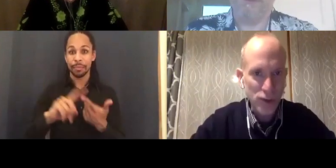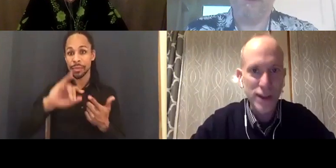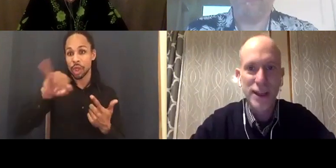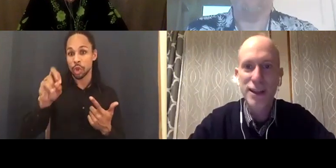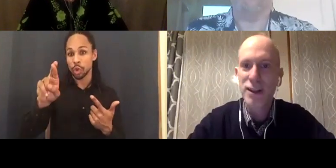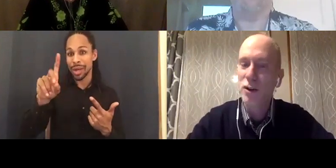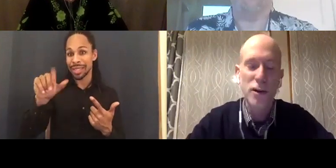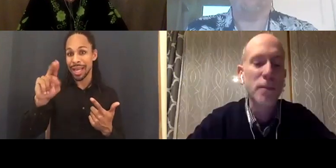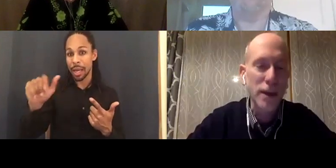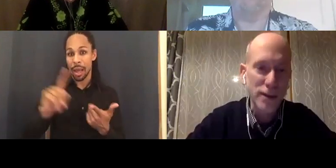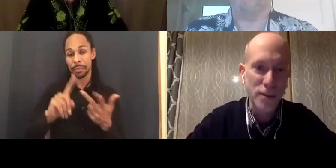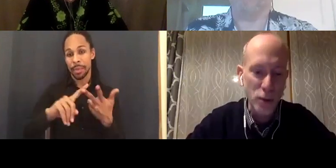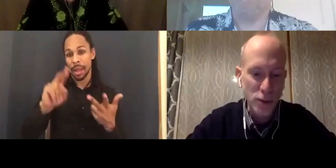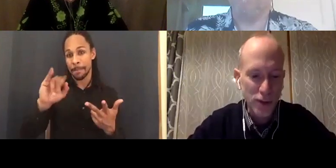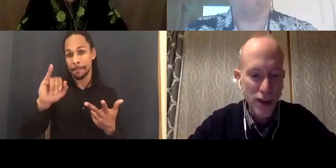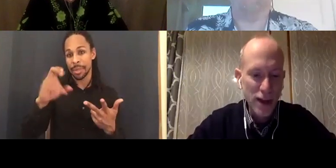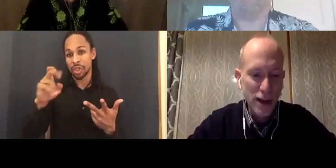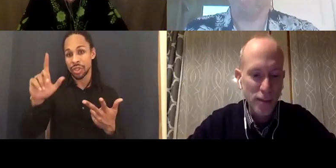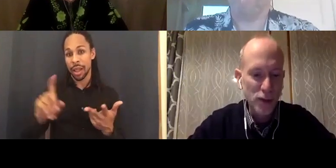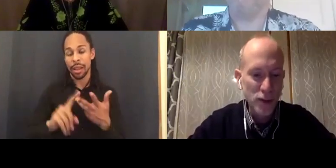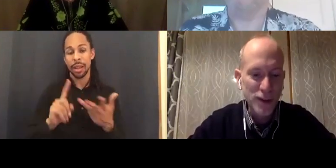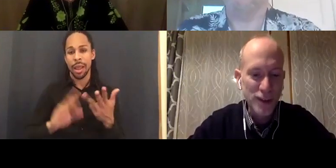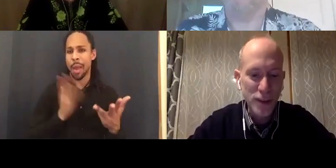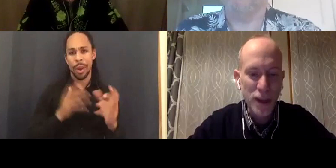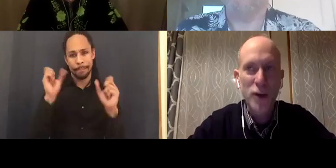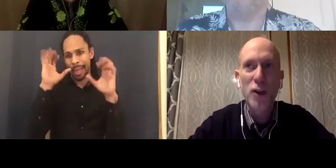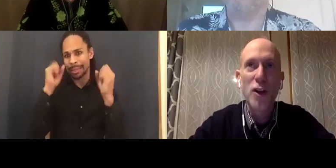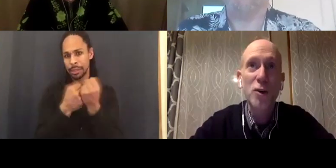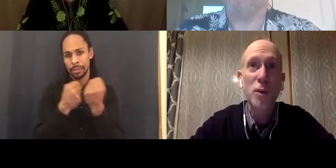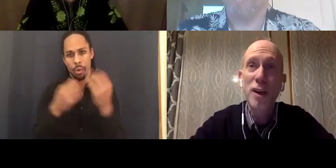And our amazing supporters. You could see them there along with